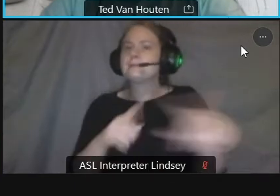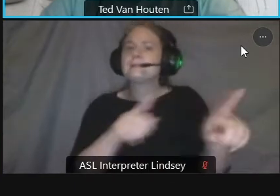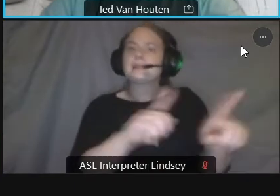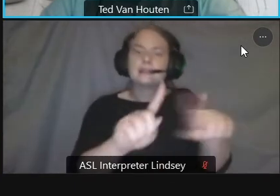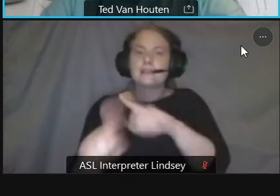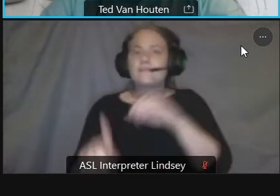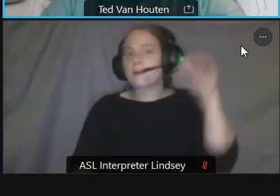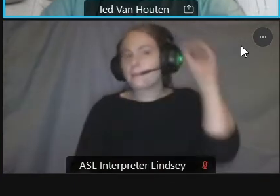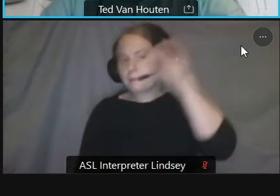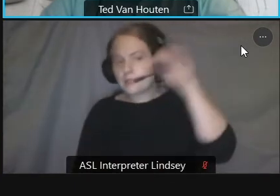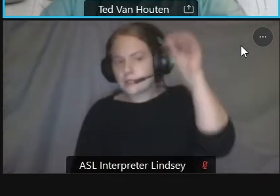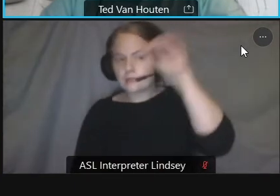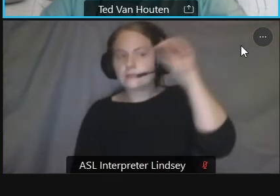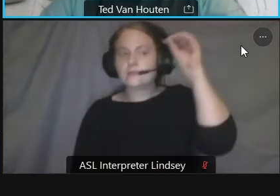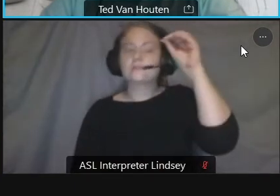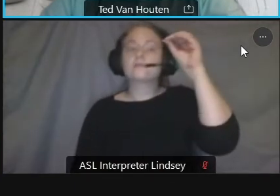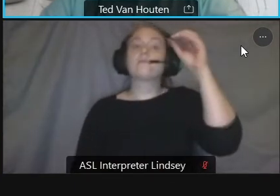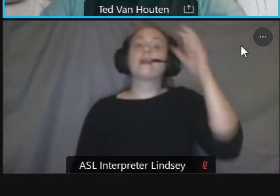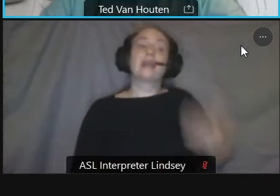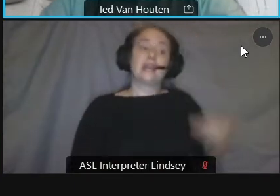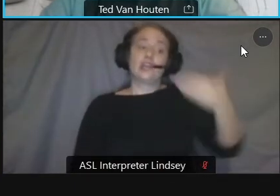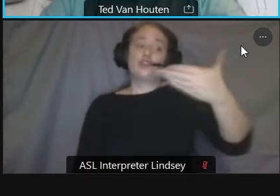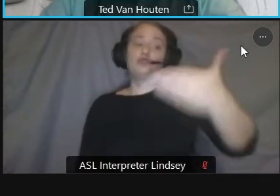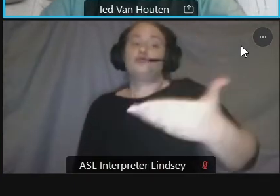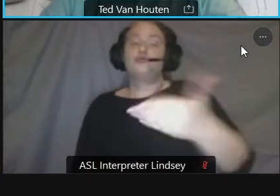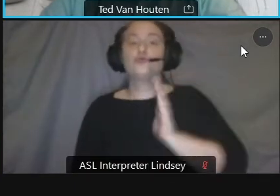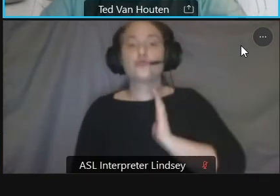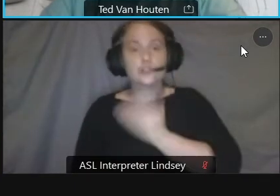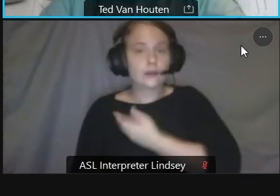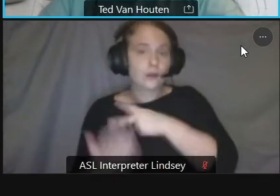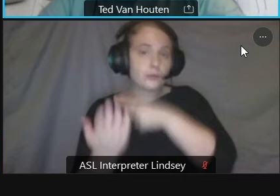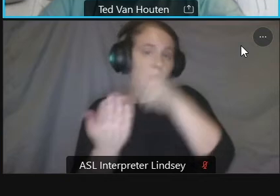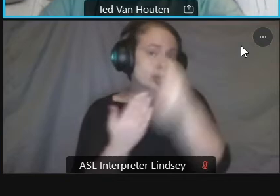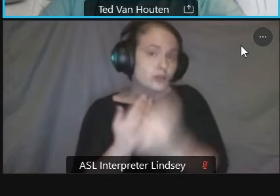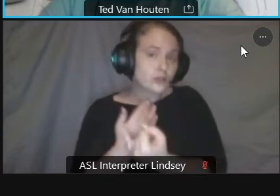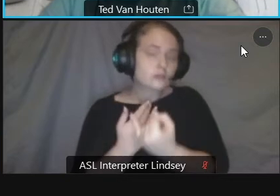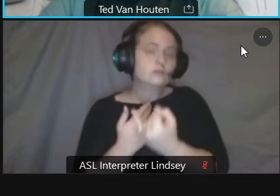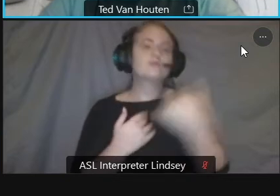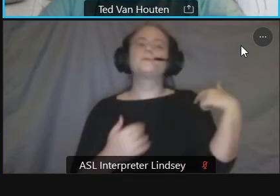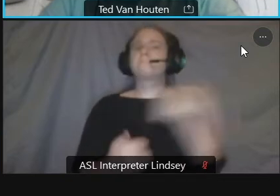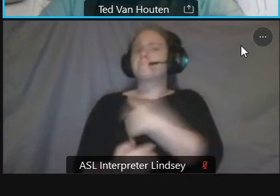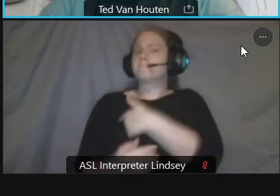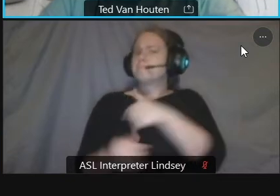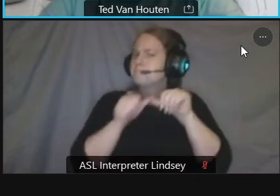the project to to you um we will be con continuing our data collection analysis throughout the summer